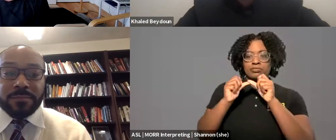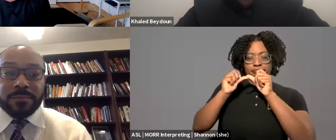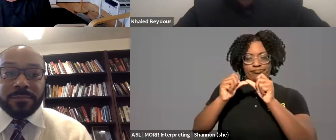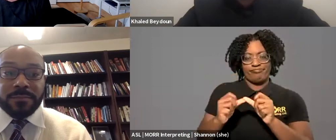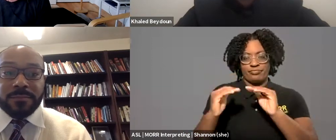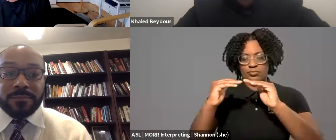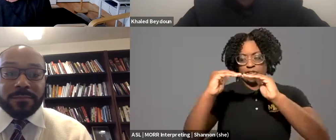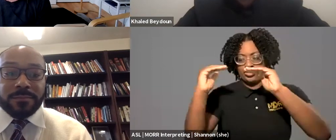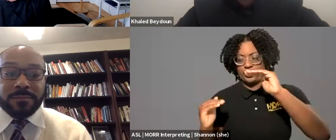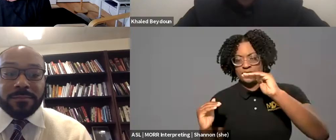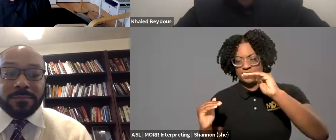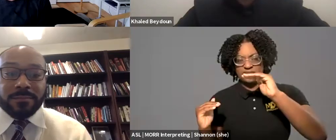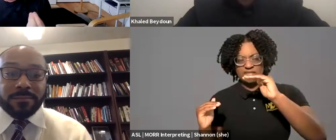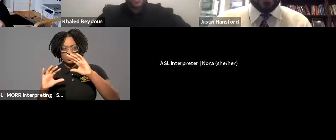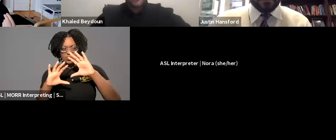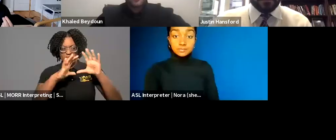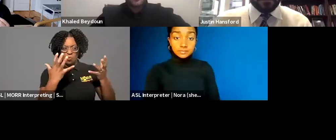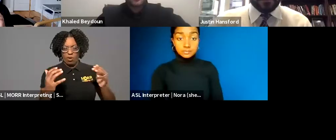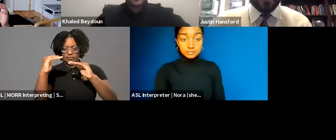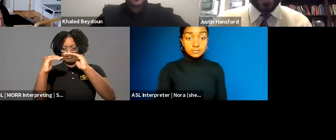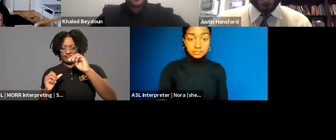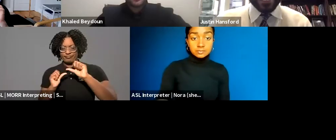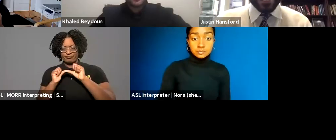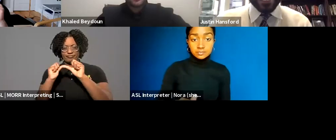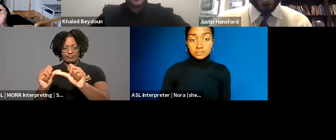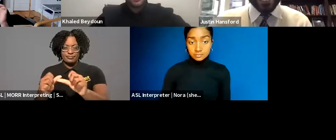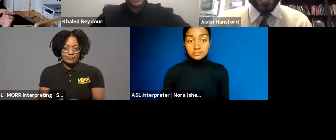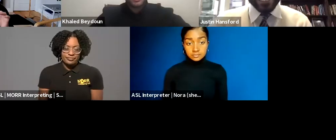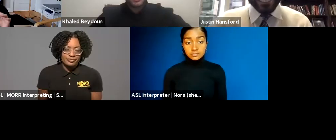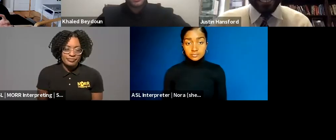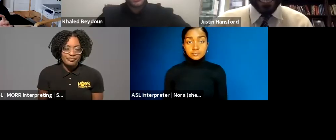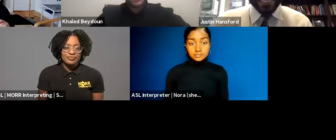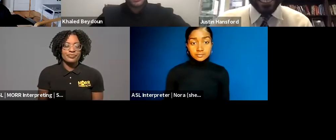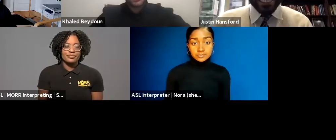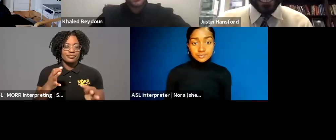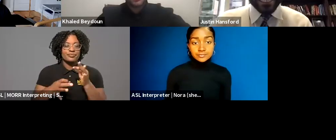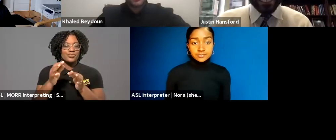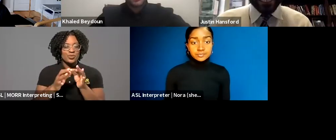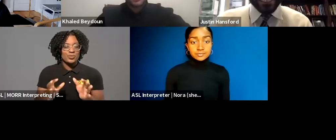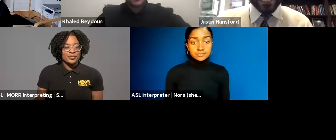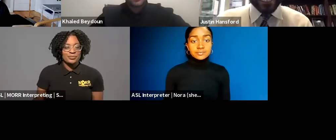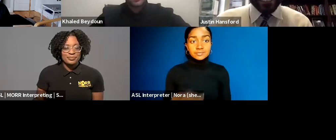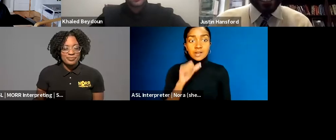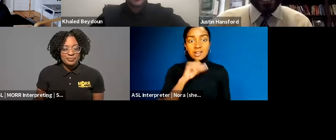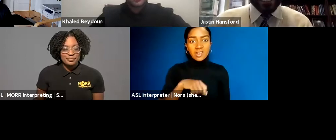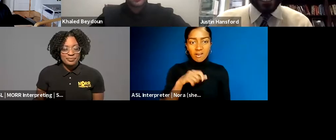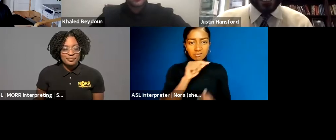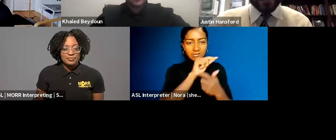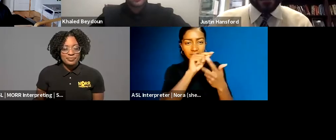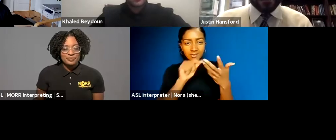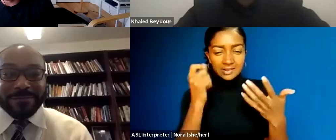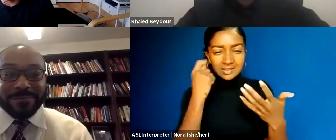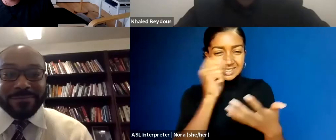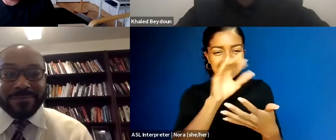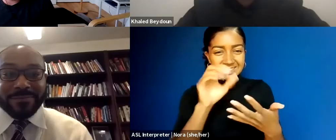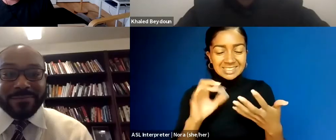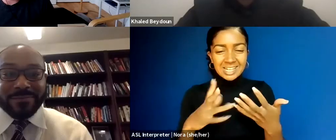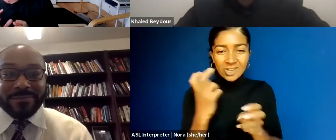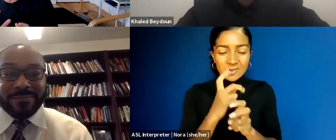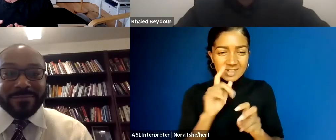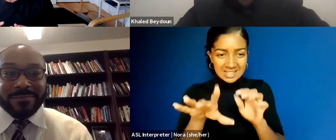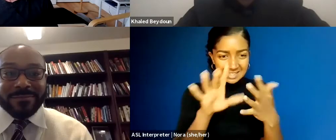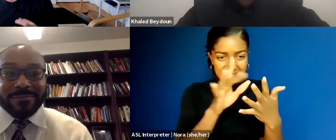Thank you. I love so many parts of that so it's difficult to sort of figure out which thread to pull but I want to -- I just really love, I think both the way you talked about that scholarship -- that empirical scholarship about the First Amendment as a racial project came out of watching and seeing your own experiences and the experiences that -- on the ground of wait, how does -- do my experiences at these protests and what I'm seeing at protests